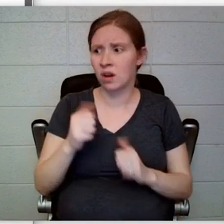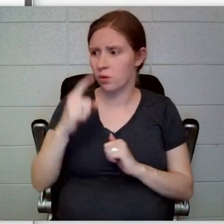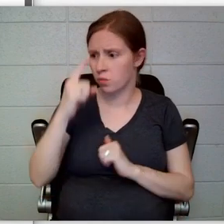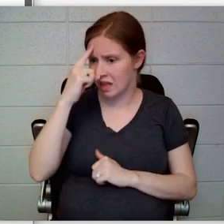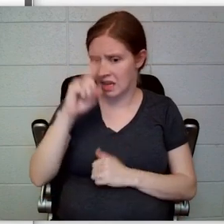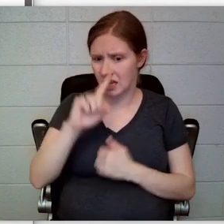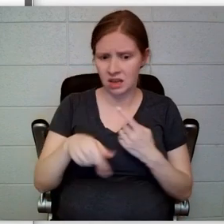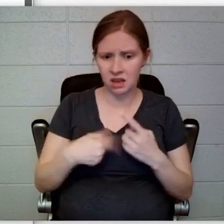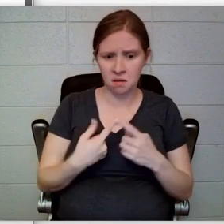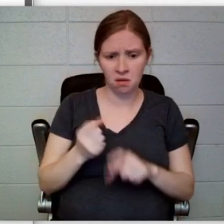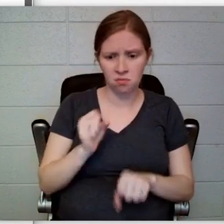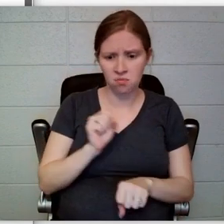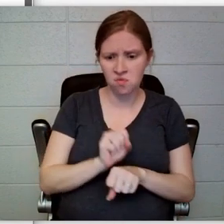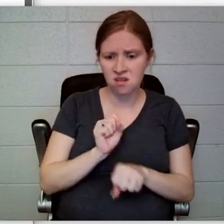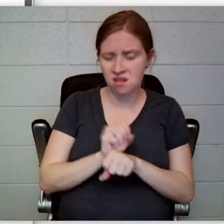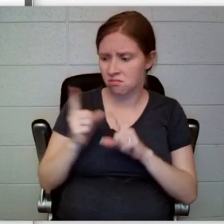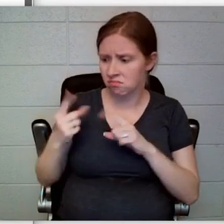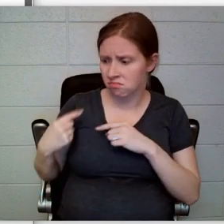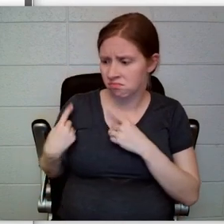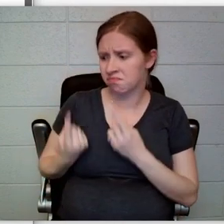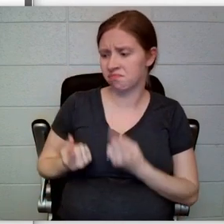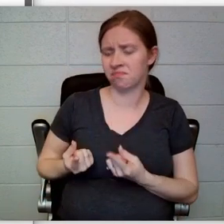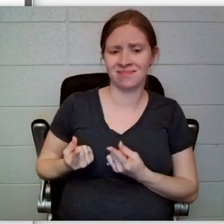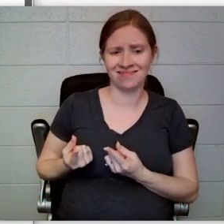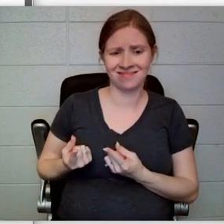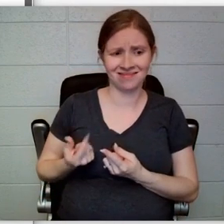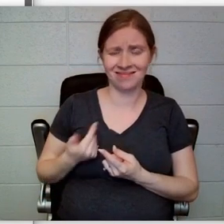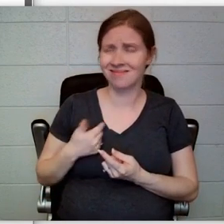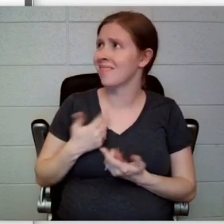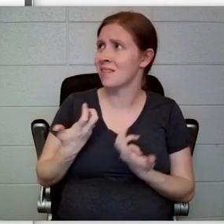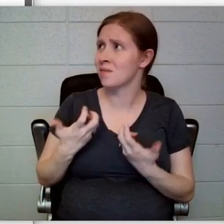for Count Olaf, and was not in the mood to do more.